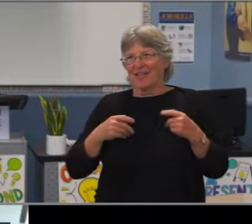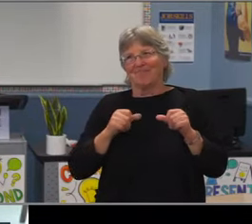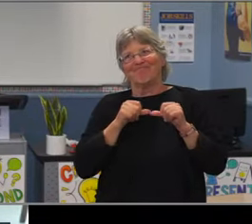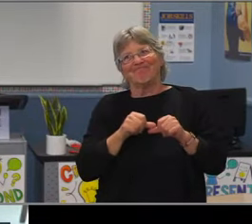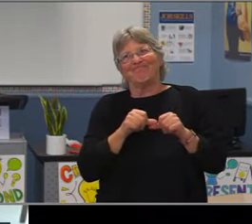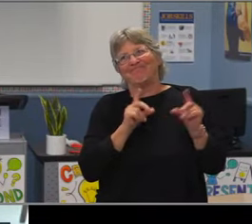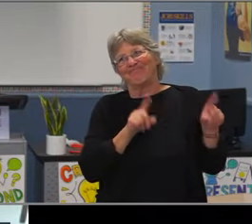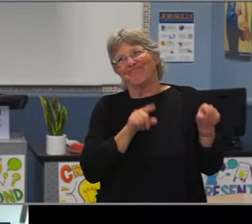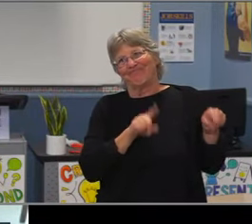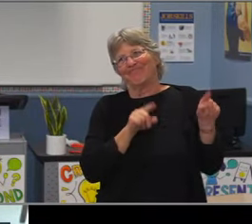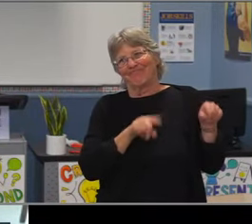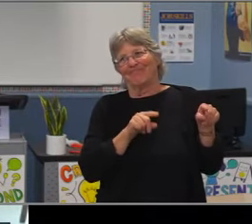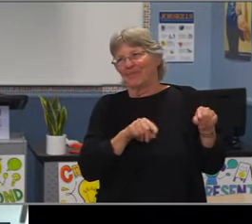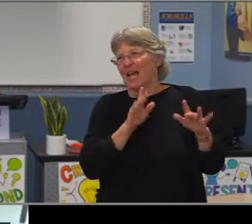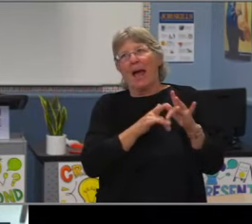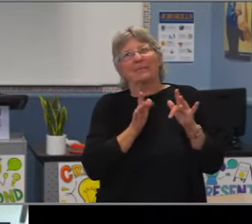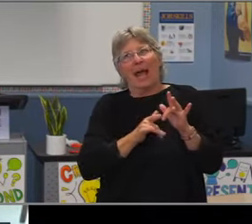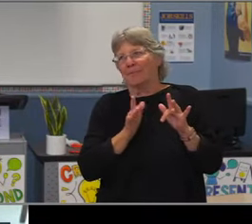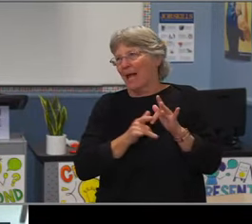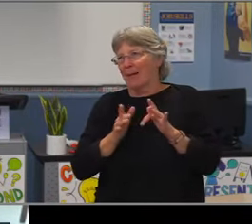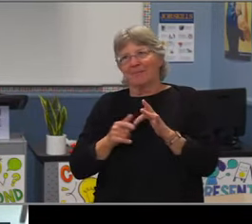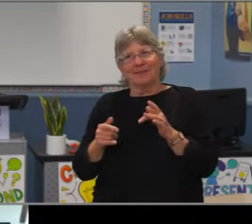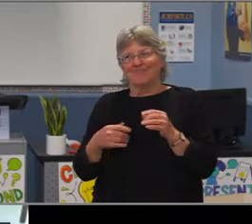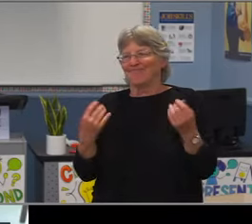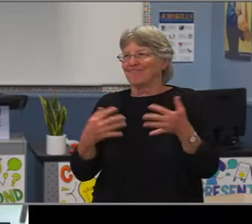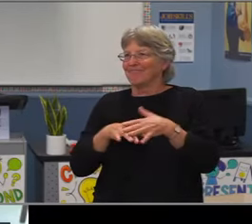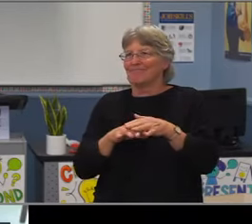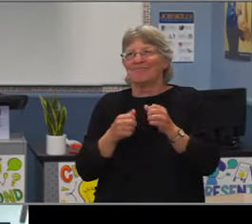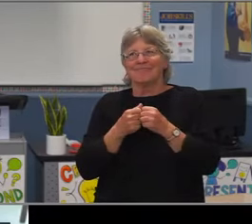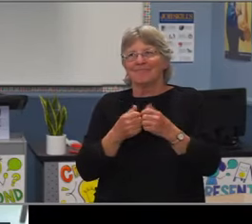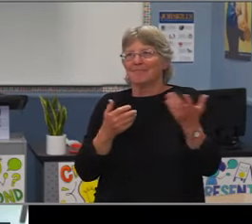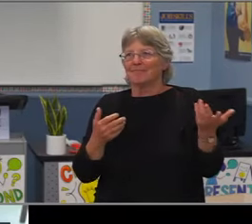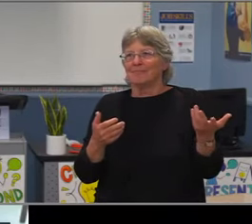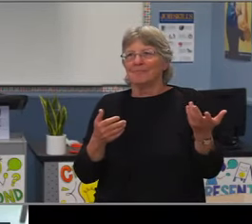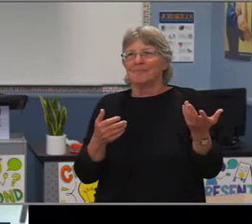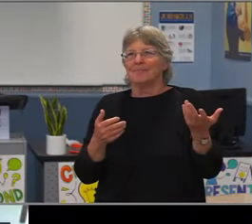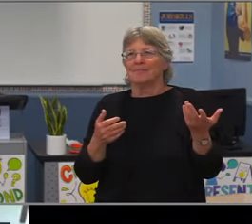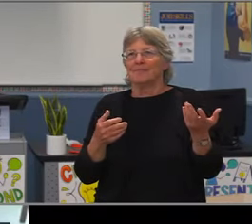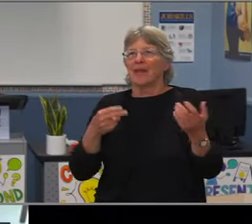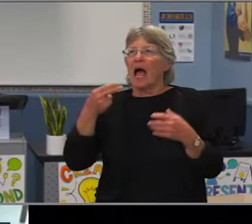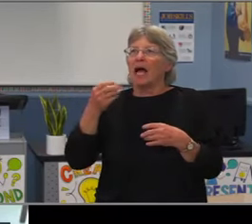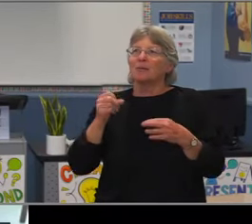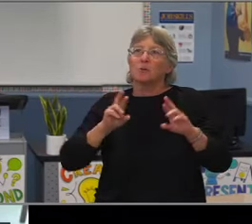or falling into a credit deficiency. And Dr. Benitez, I just wanna add one thing to it.